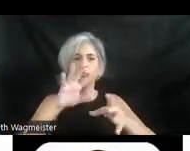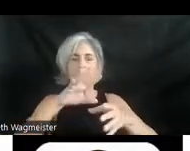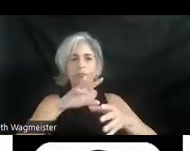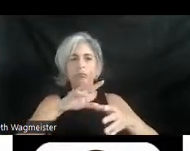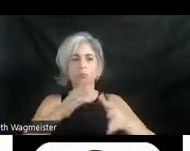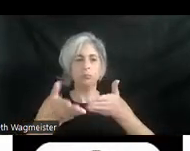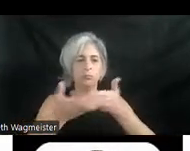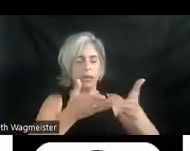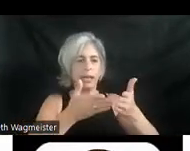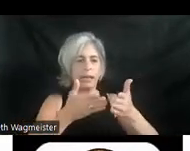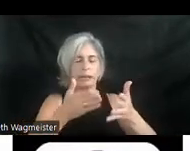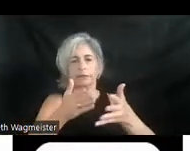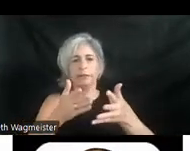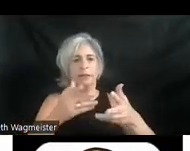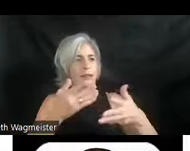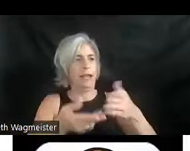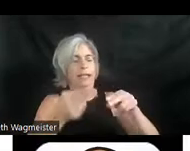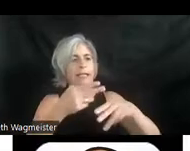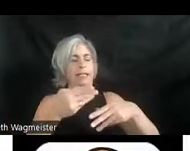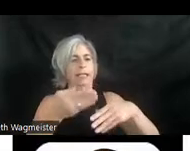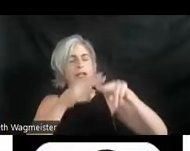that increases the production's aesthetic viability.